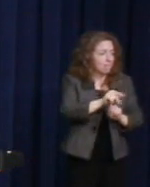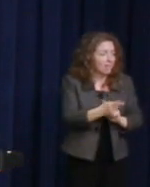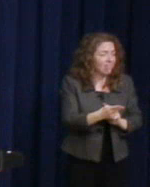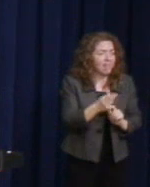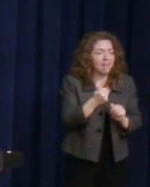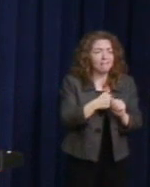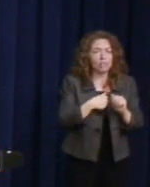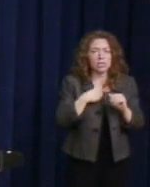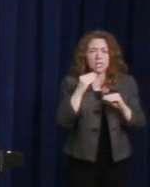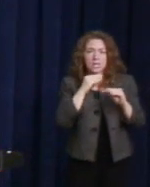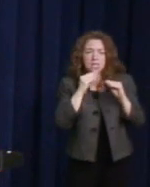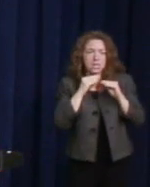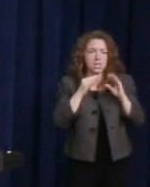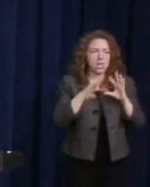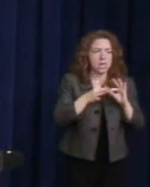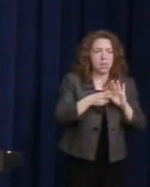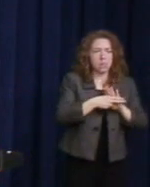will be destroyed once and for all."